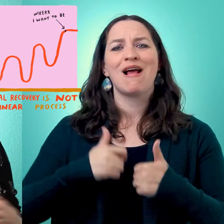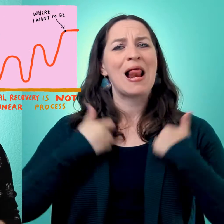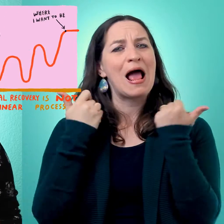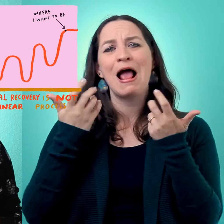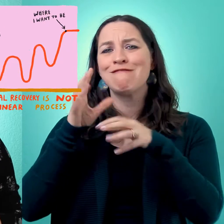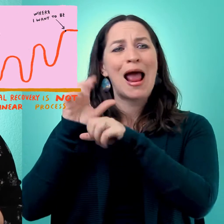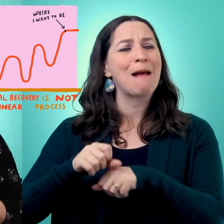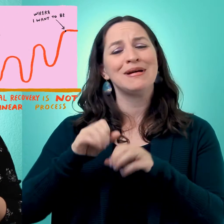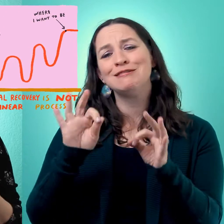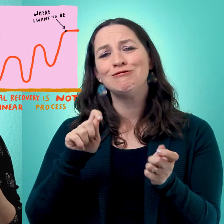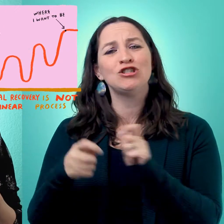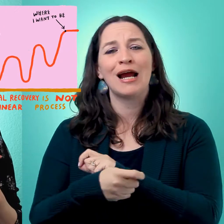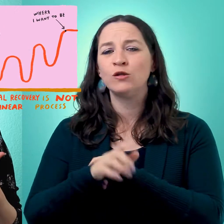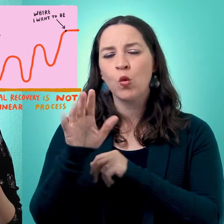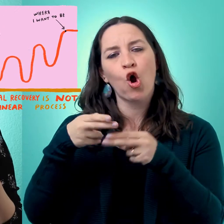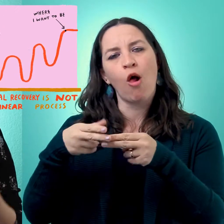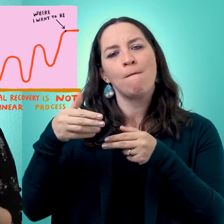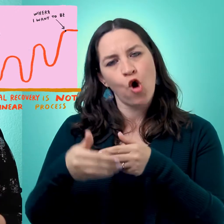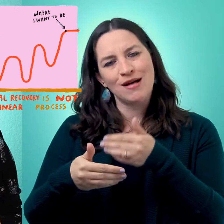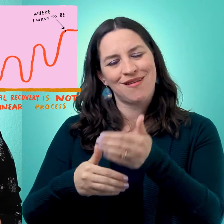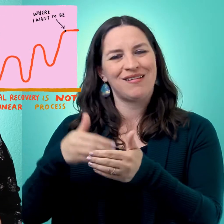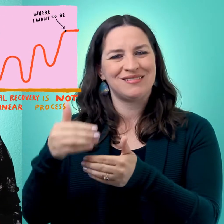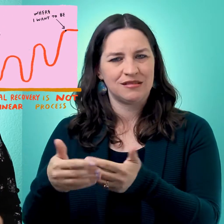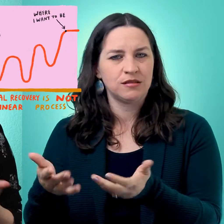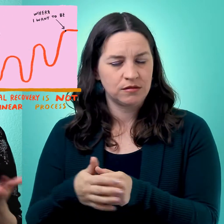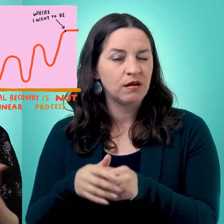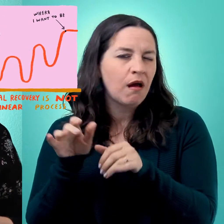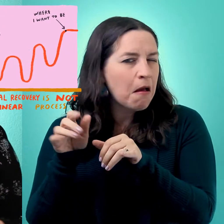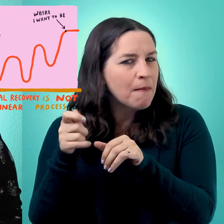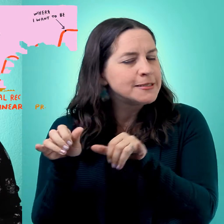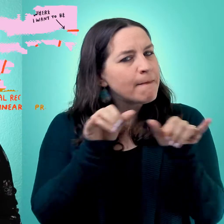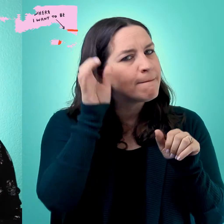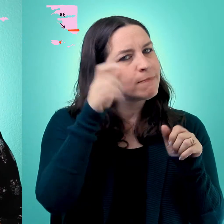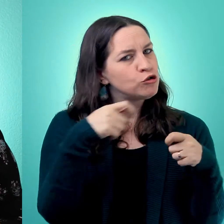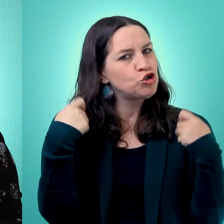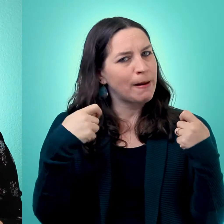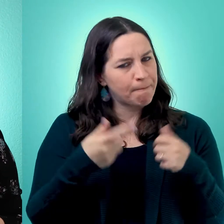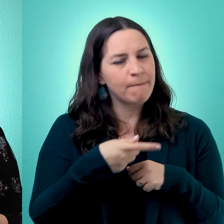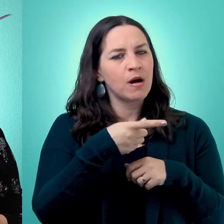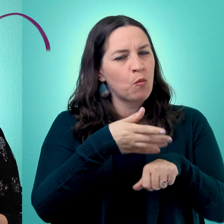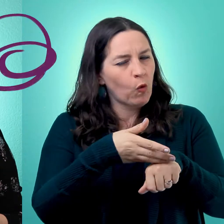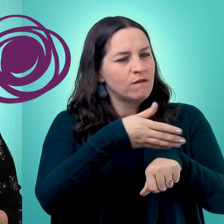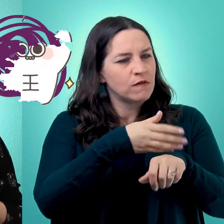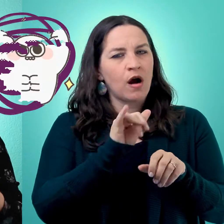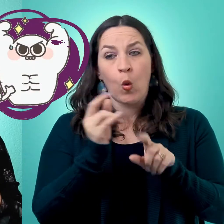anymore. When you go to therapy, you're engaging in a process. Again, kind of similar to going to the gym. It's a little bit every time, you're